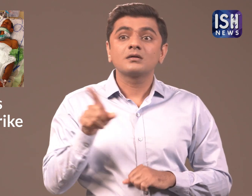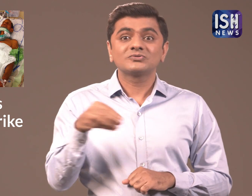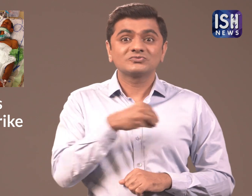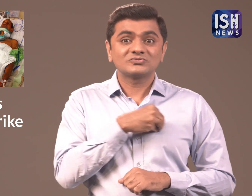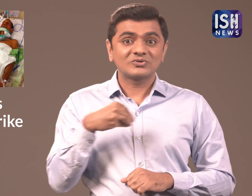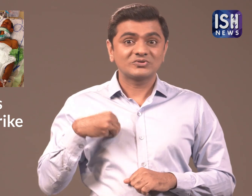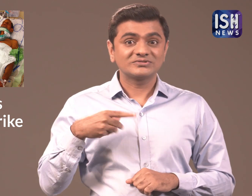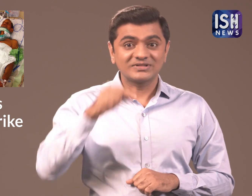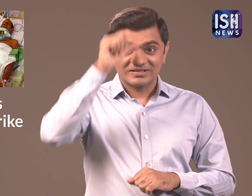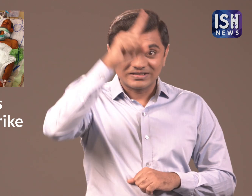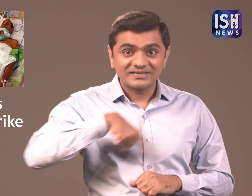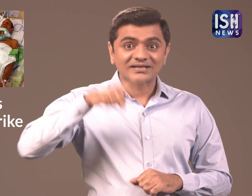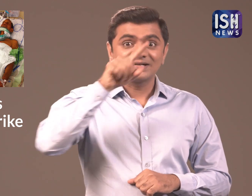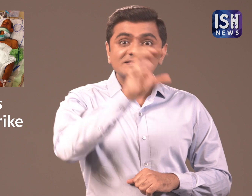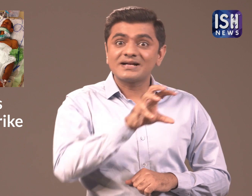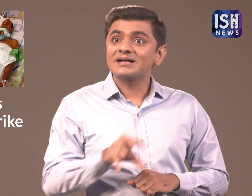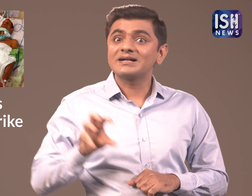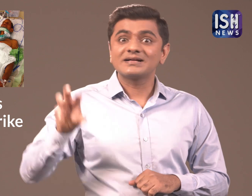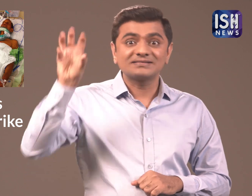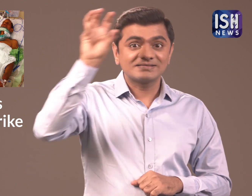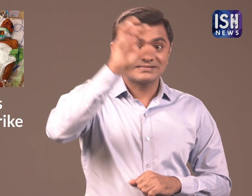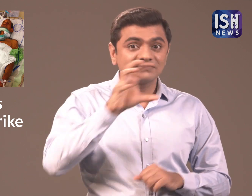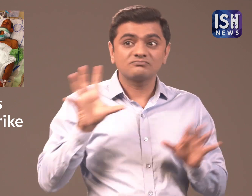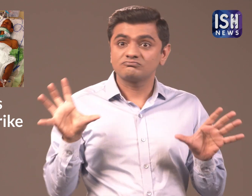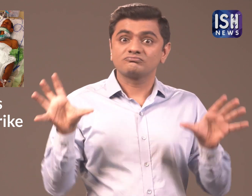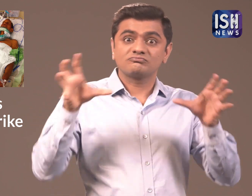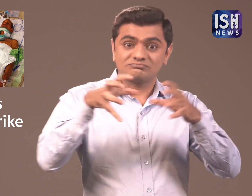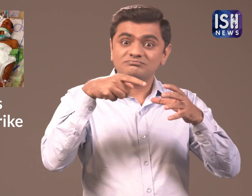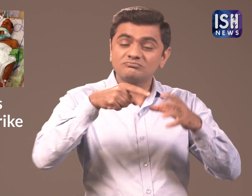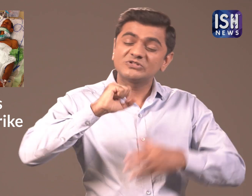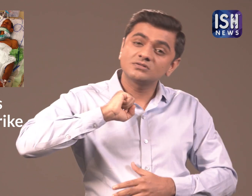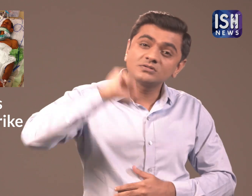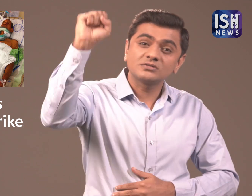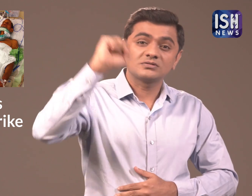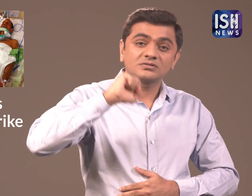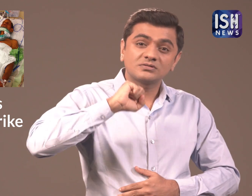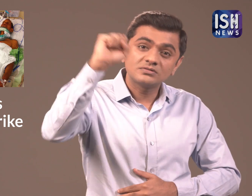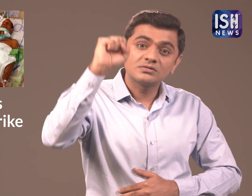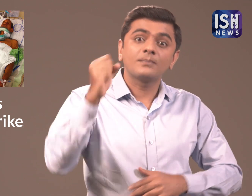Doctors in states across India will protest